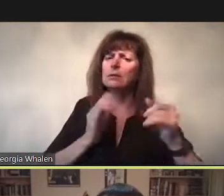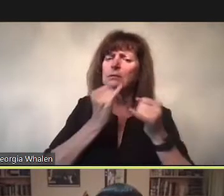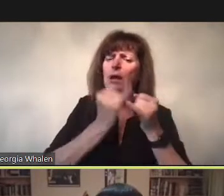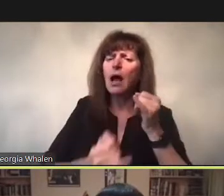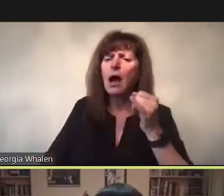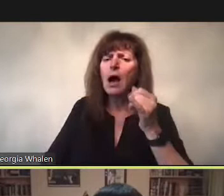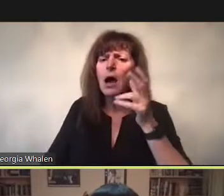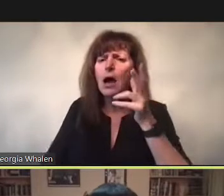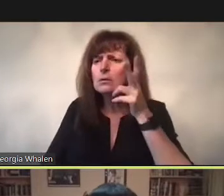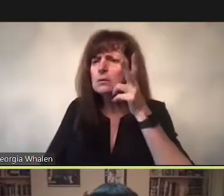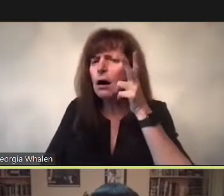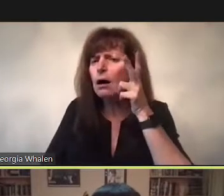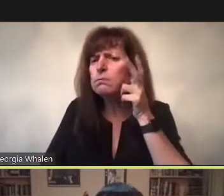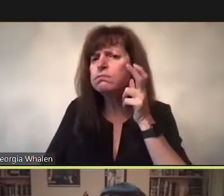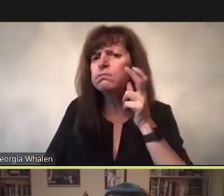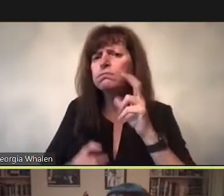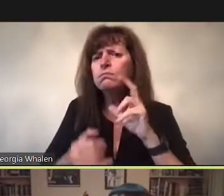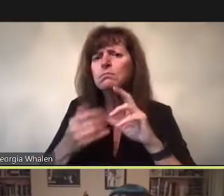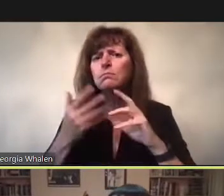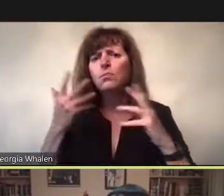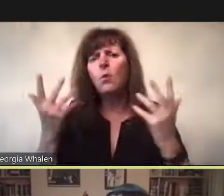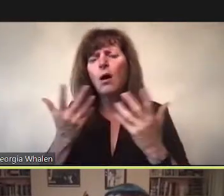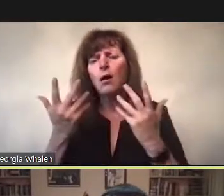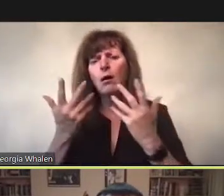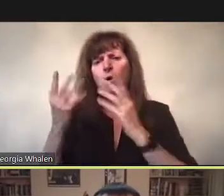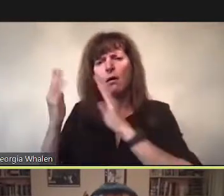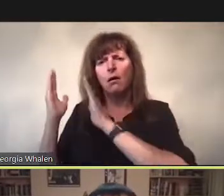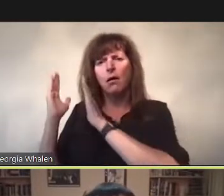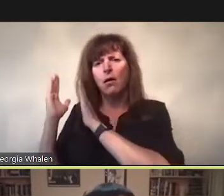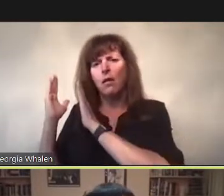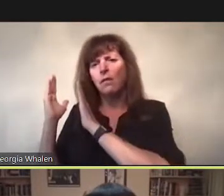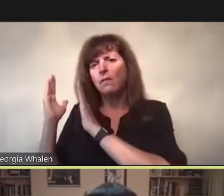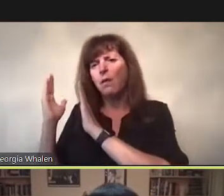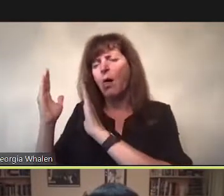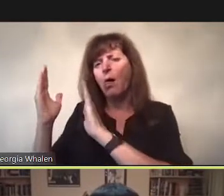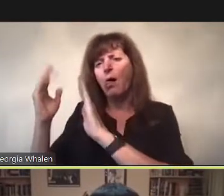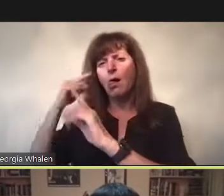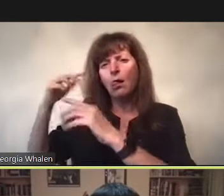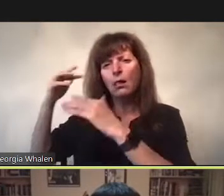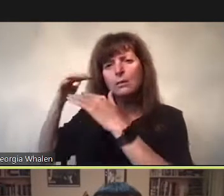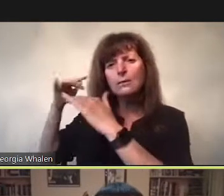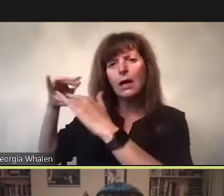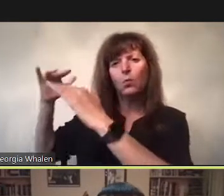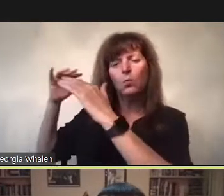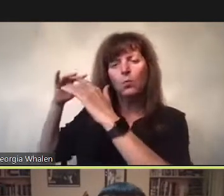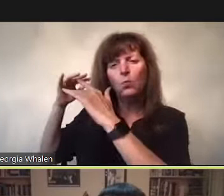if and when the last one of us lies dying,